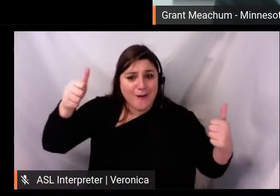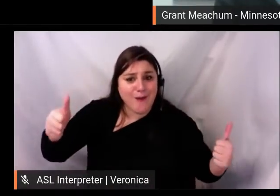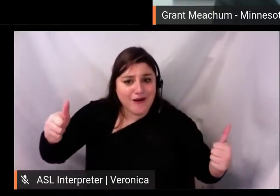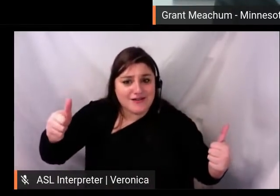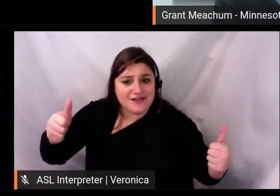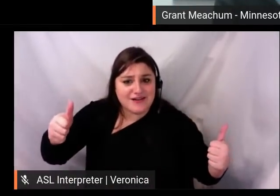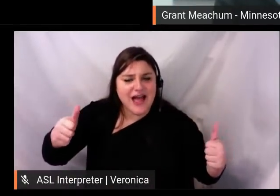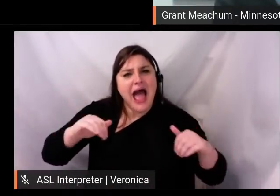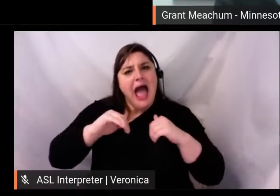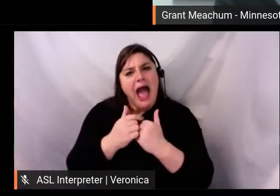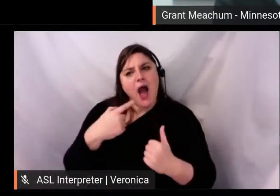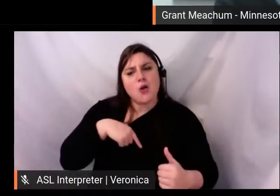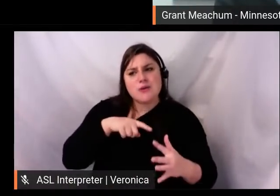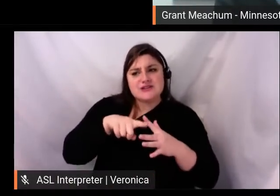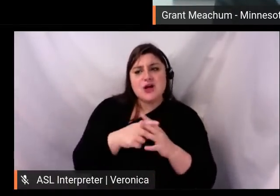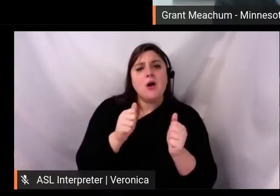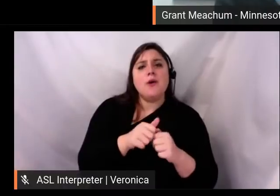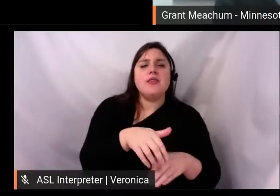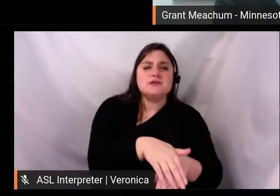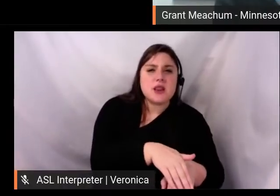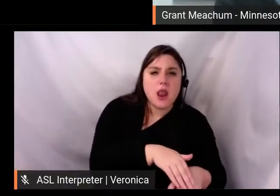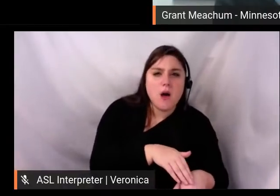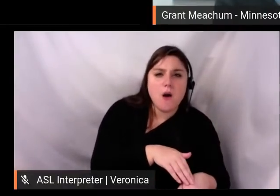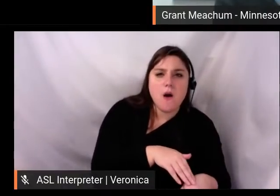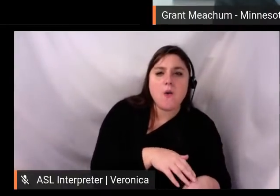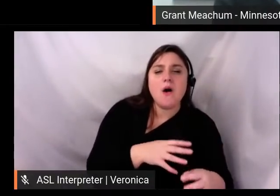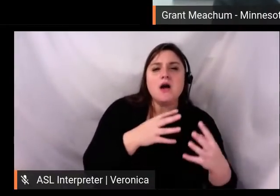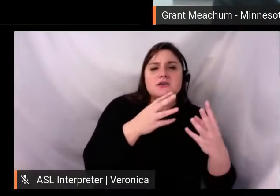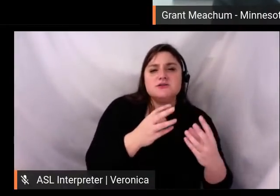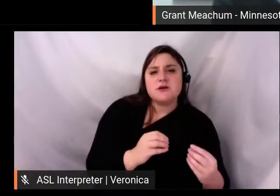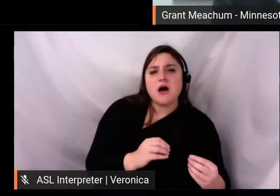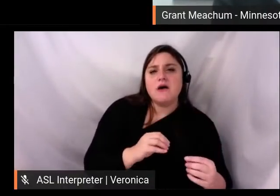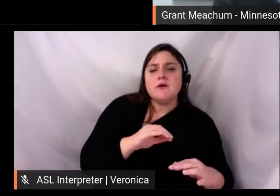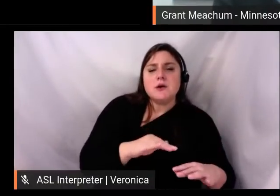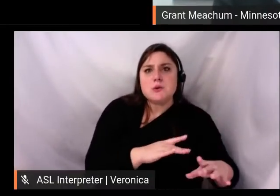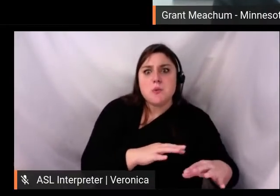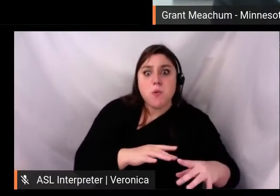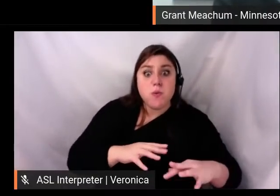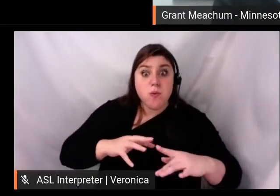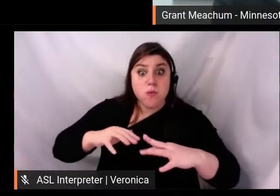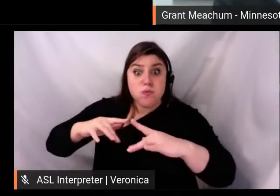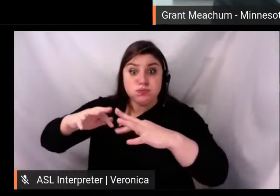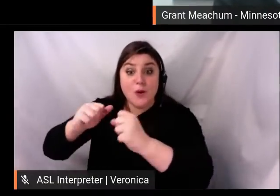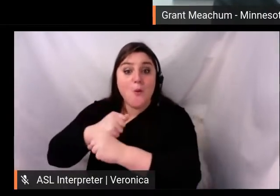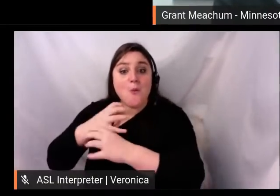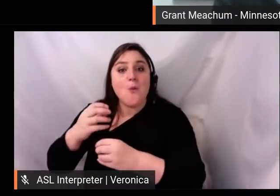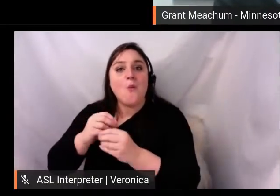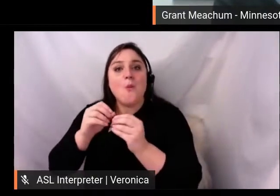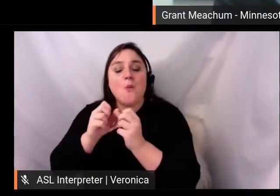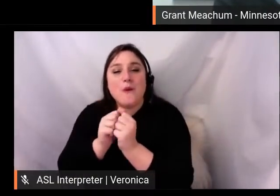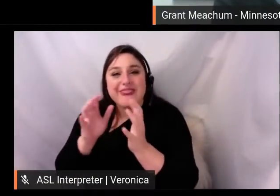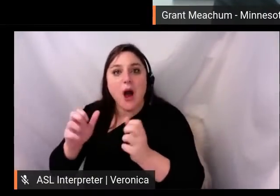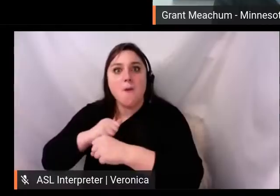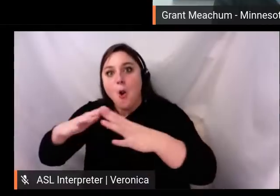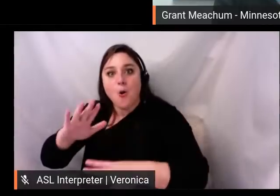big finale without blowing out the speakers on your laptop? And how do we accommodate things like different tuning. Not to get too